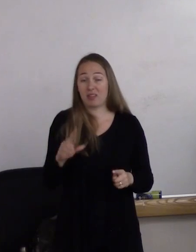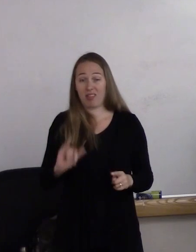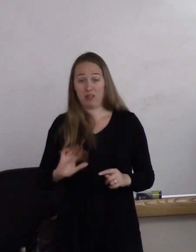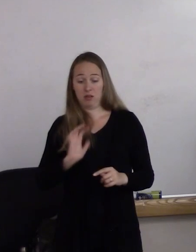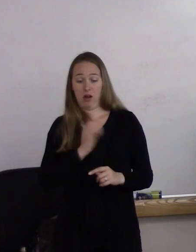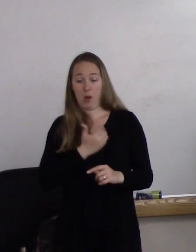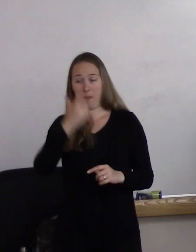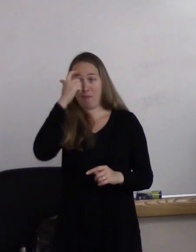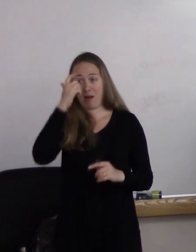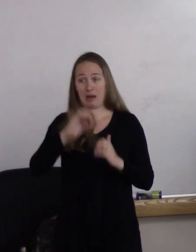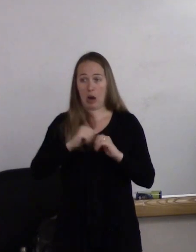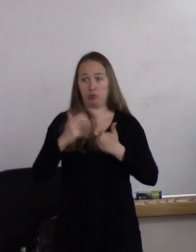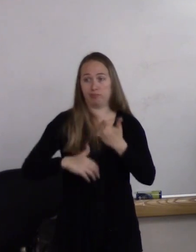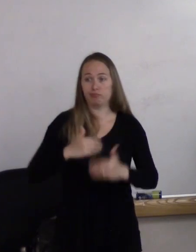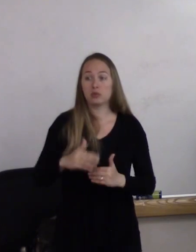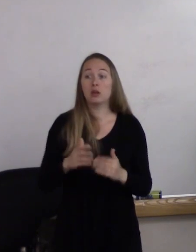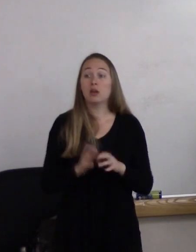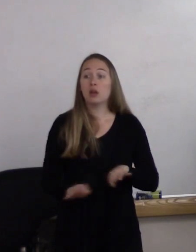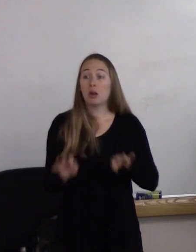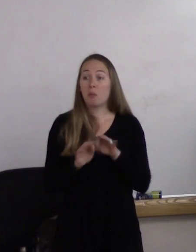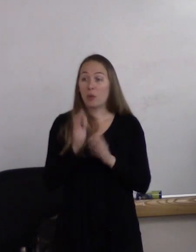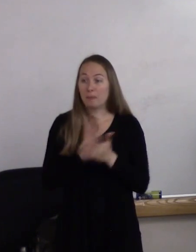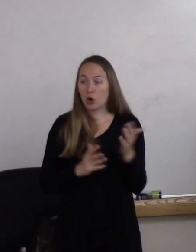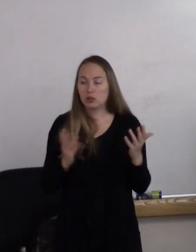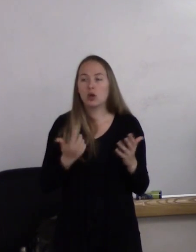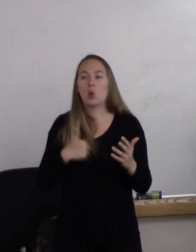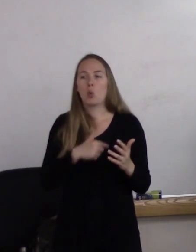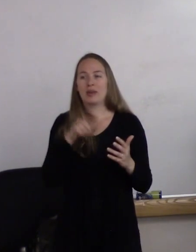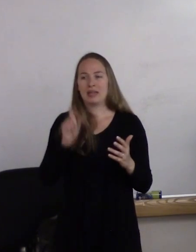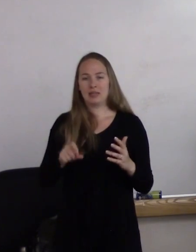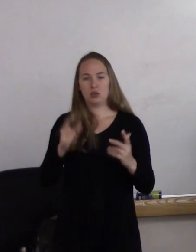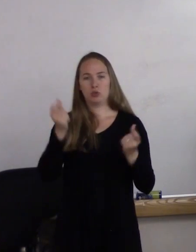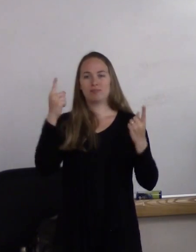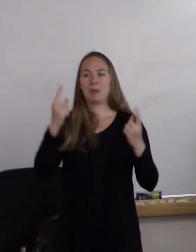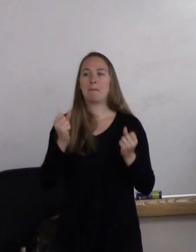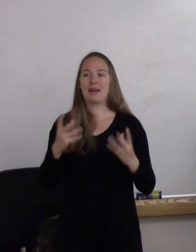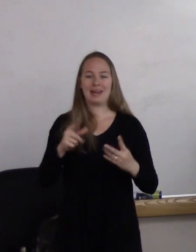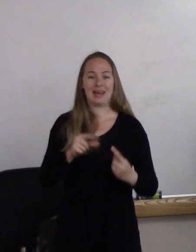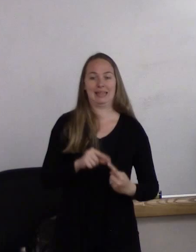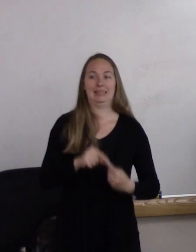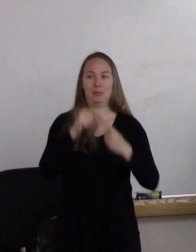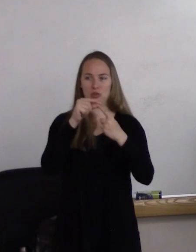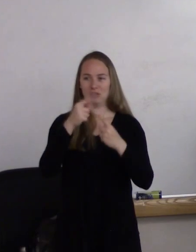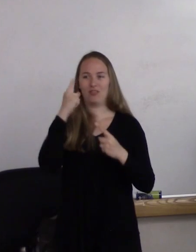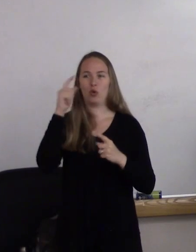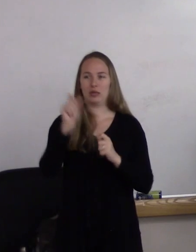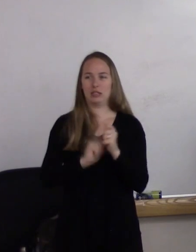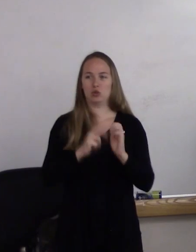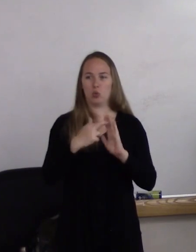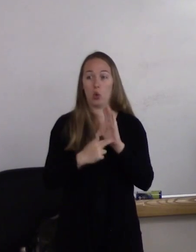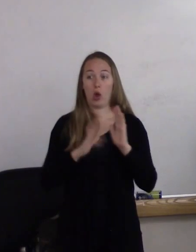The important thing is for us to understand that there are a lot of exceptions to those rules that our mind makes up, right?